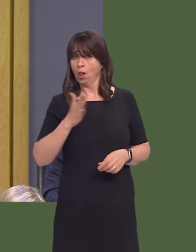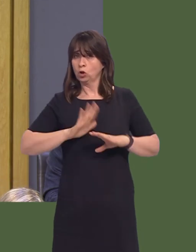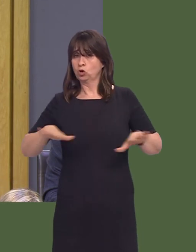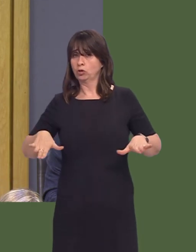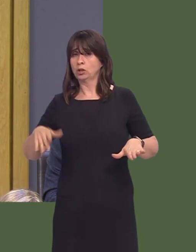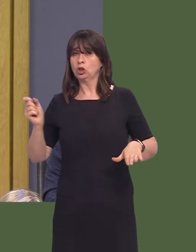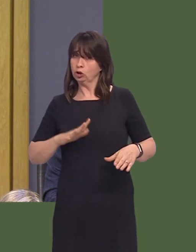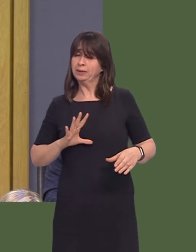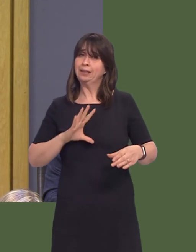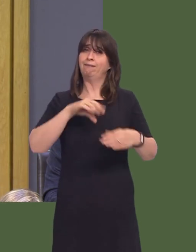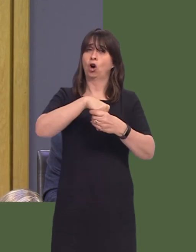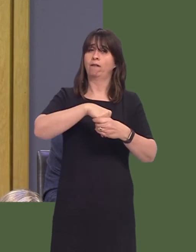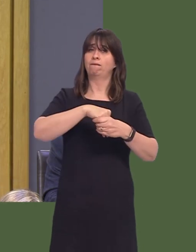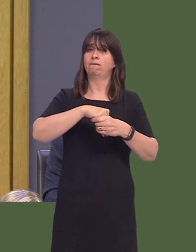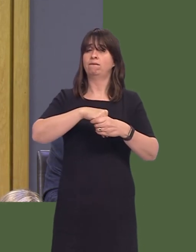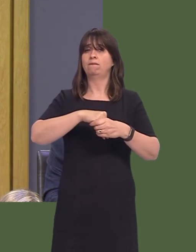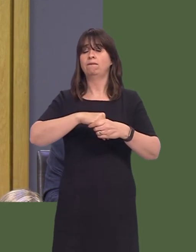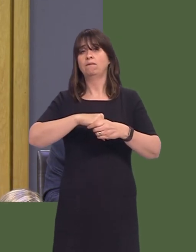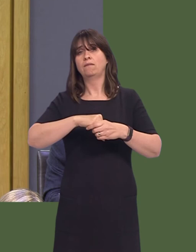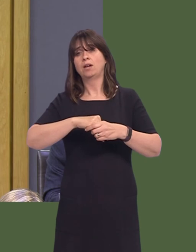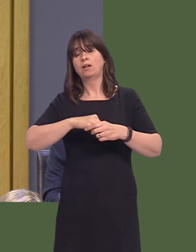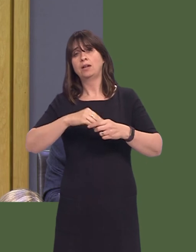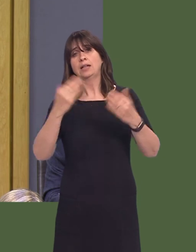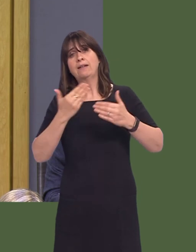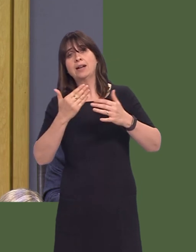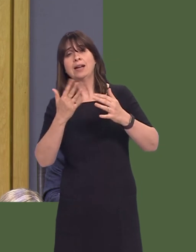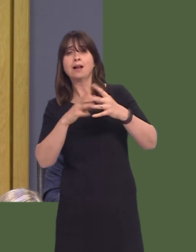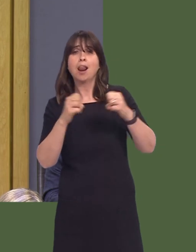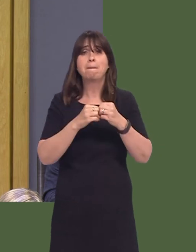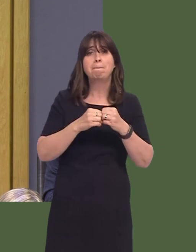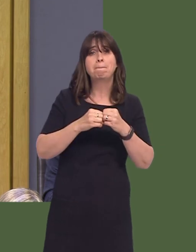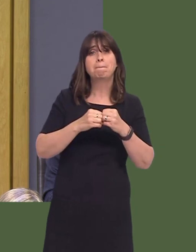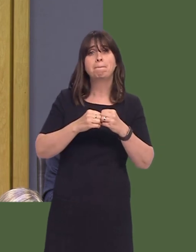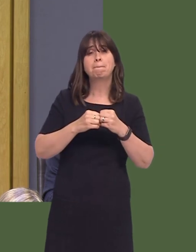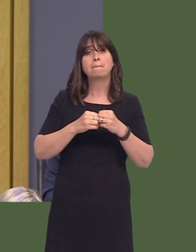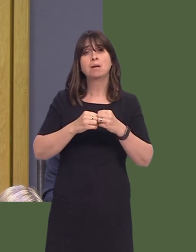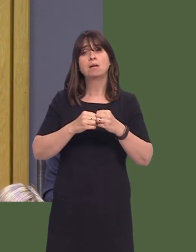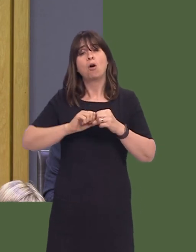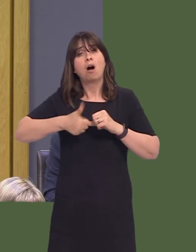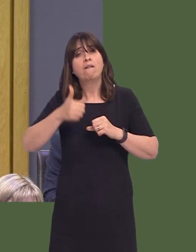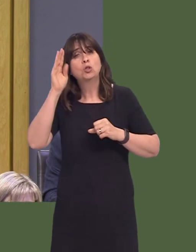to participate equally in after-school activities and that these often come at a cost, particularly